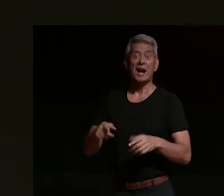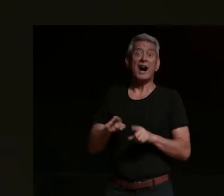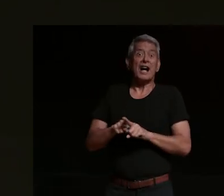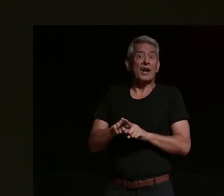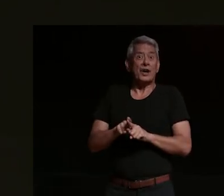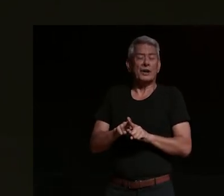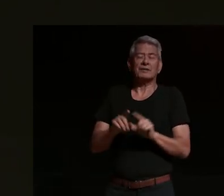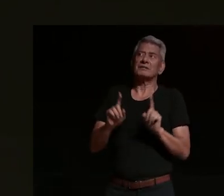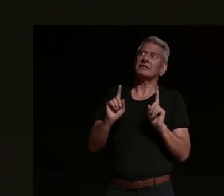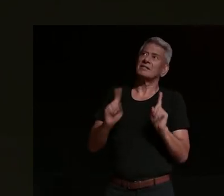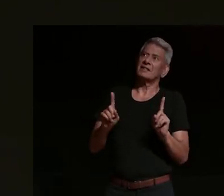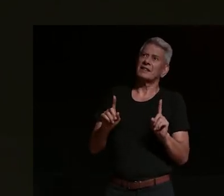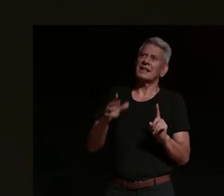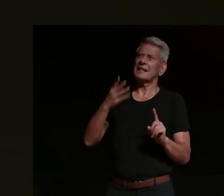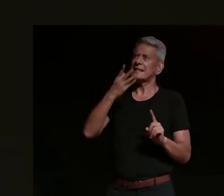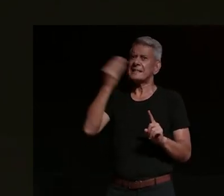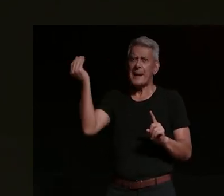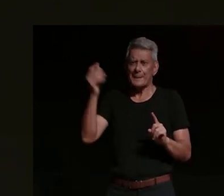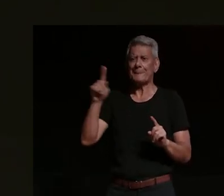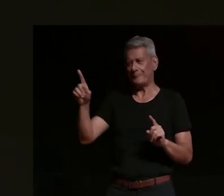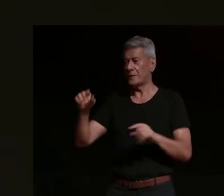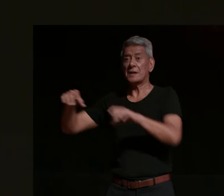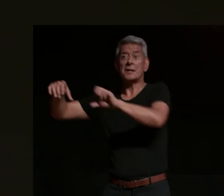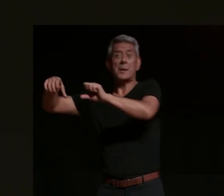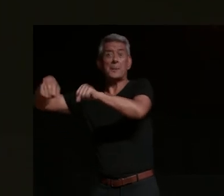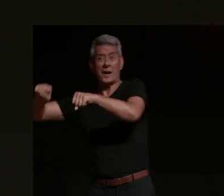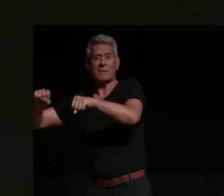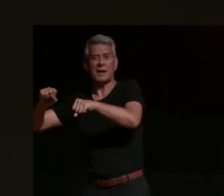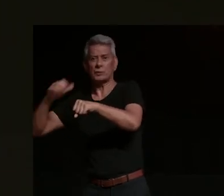the vulnerability the danger in motorcycles does bond us and i i think a lot of people